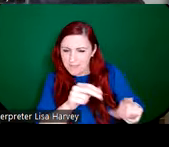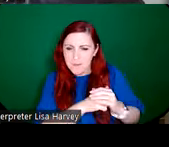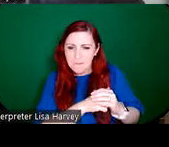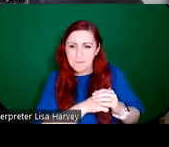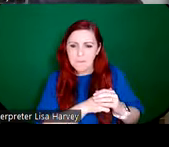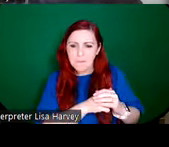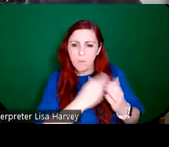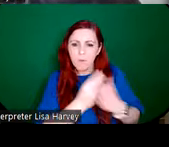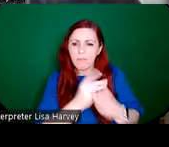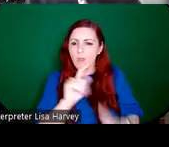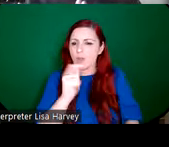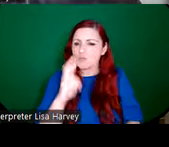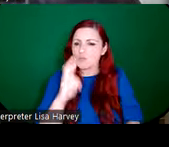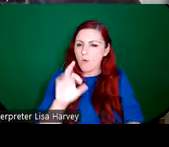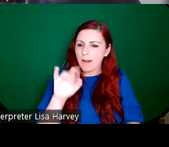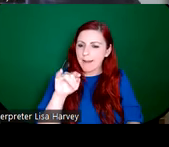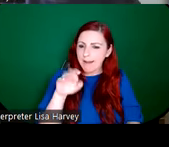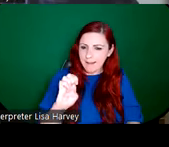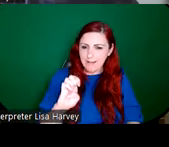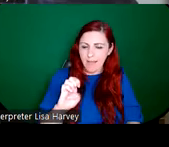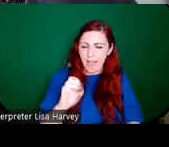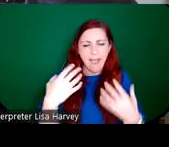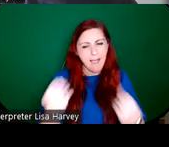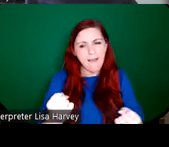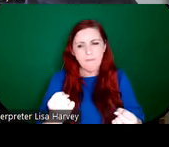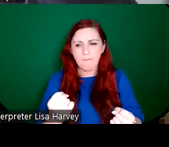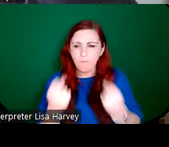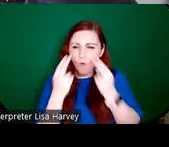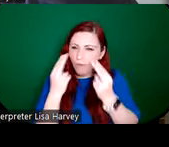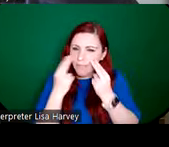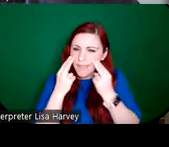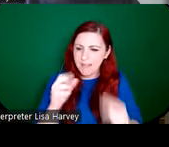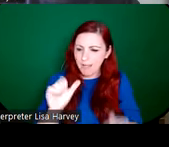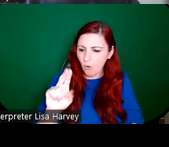Ghloine, I really feel there was a sense of authenticity in their designs, and